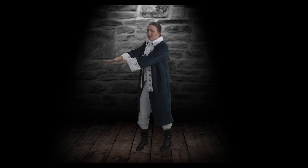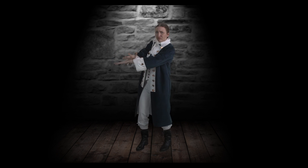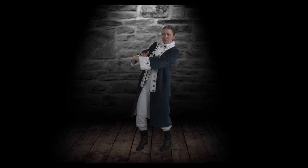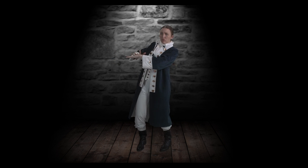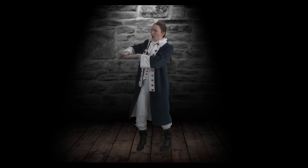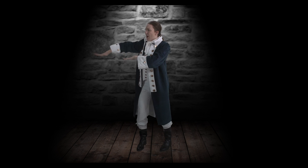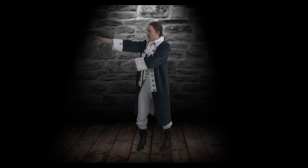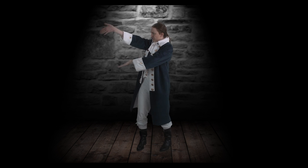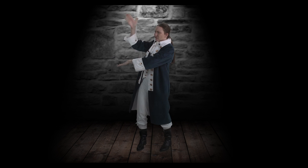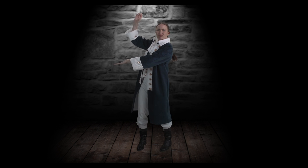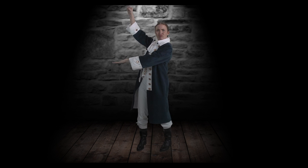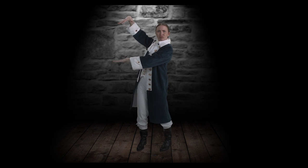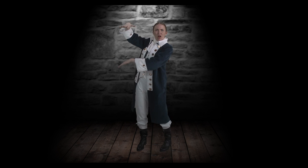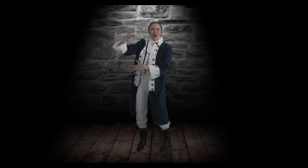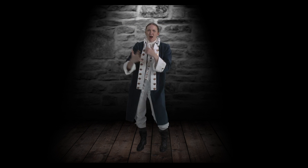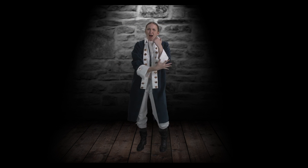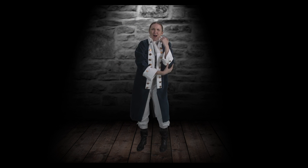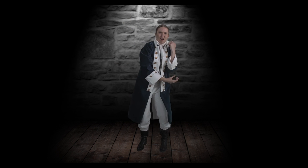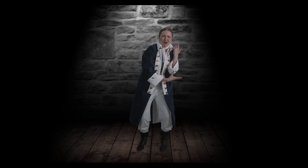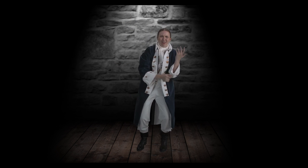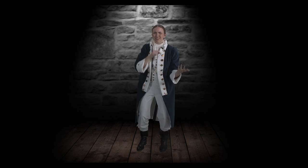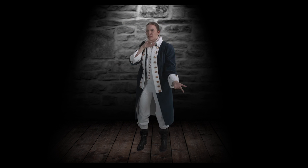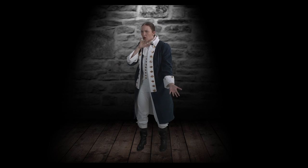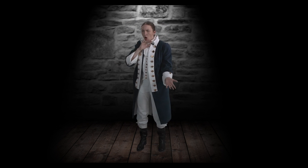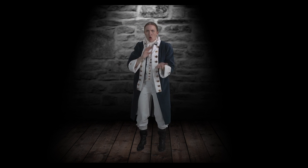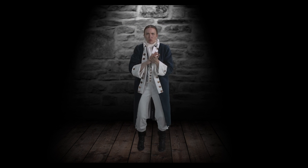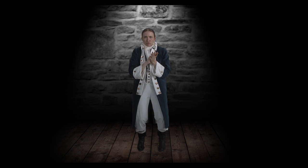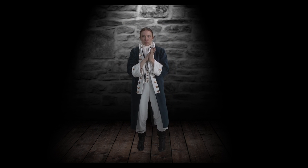forgotten spot in the Caribbean By providence, impoverished, in squalor, grow